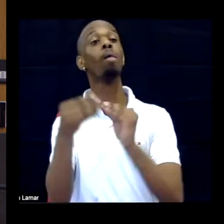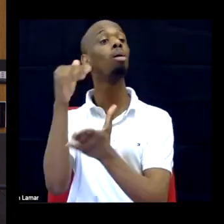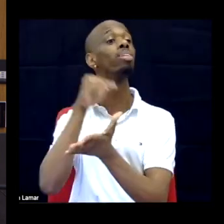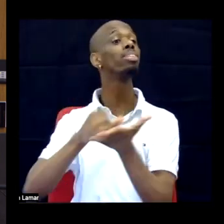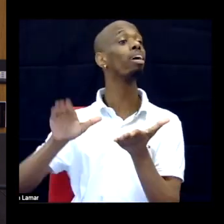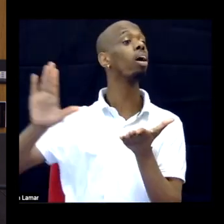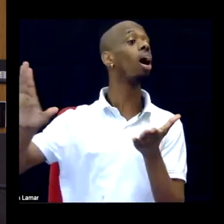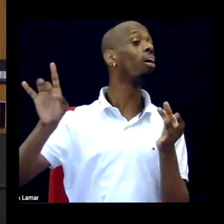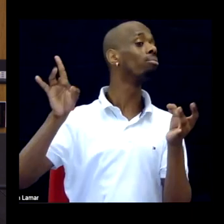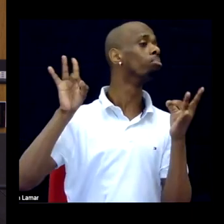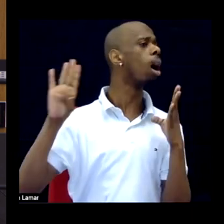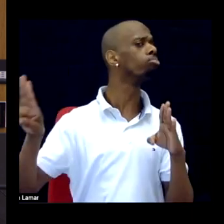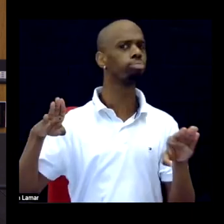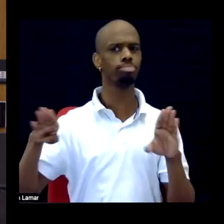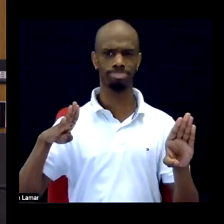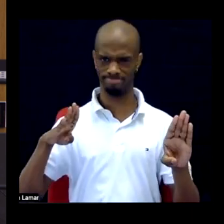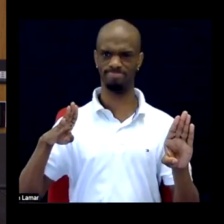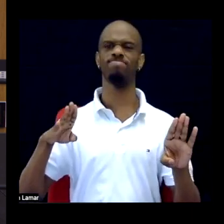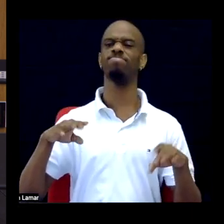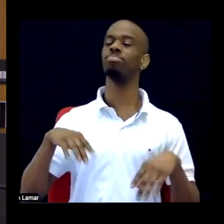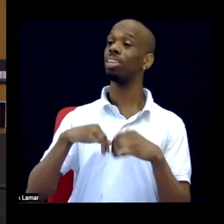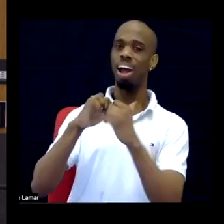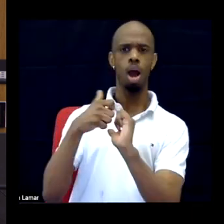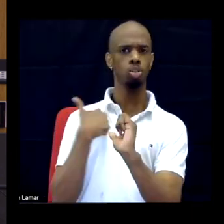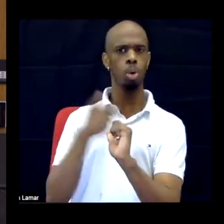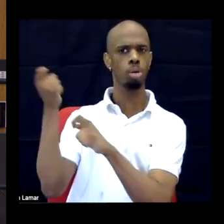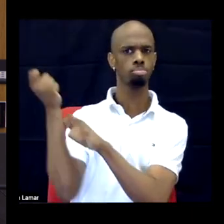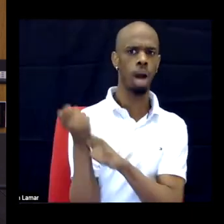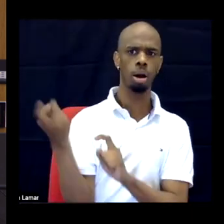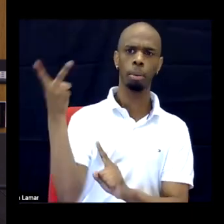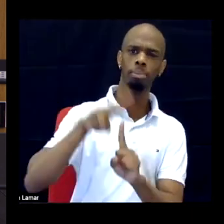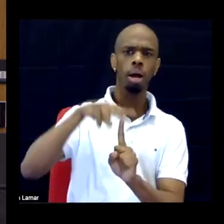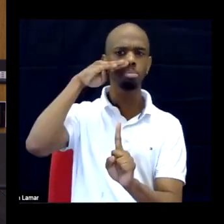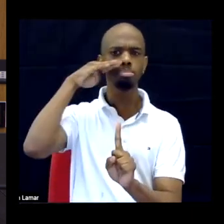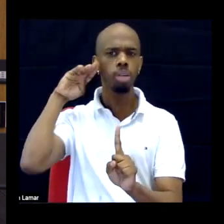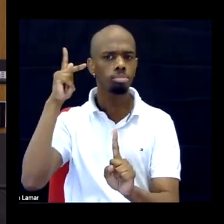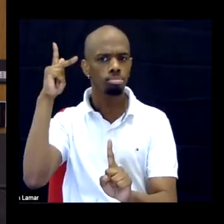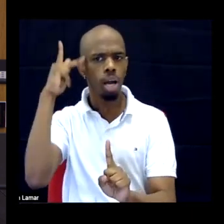For the purposes of discussing how to enact black disability politics here, I focus specifically